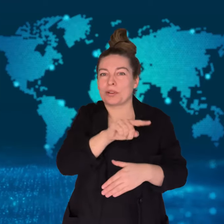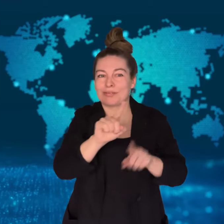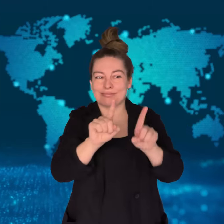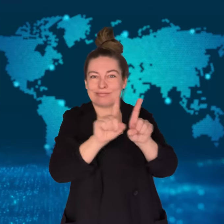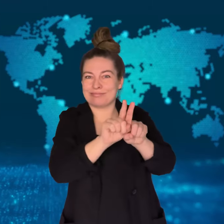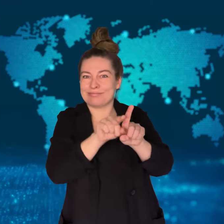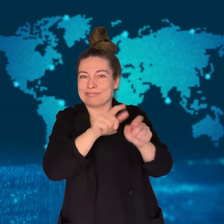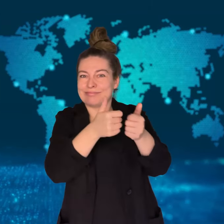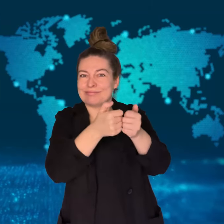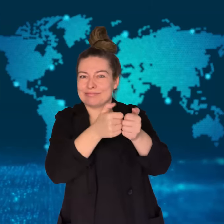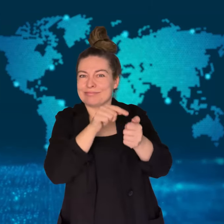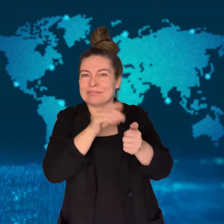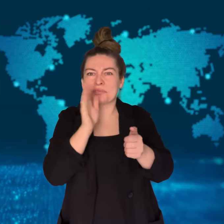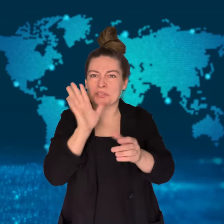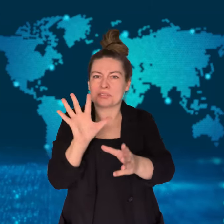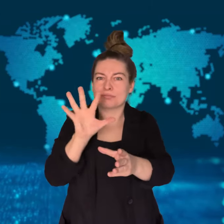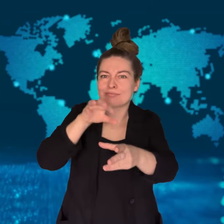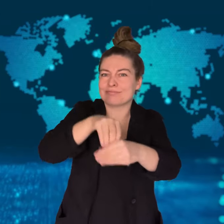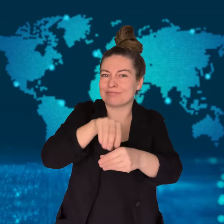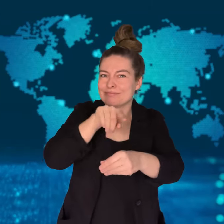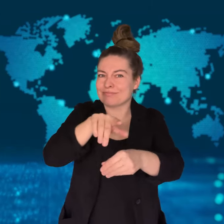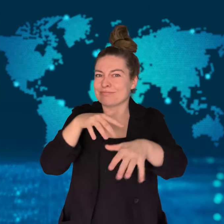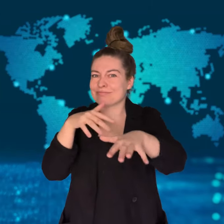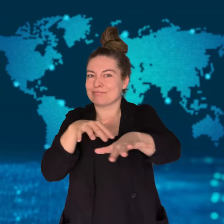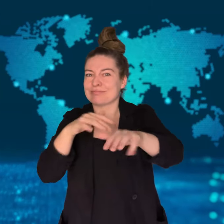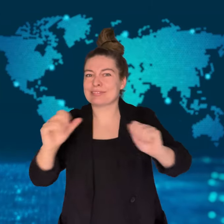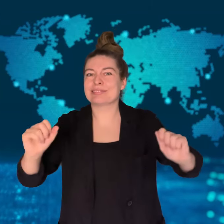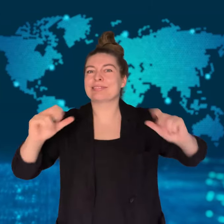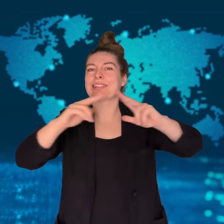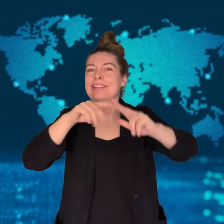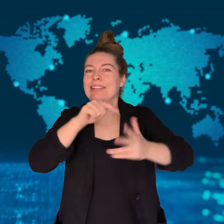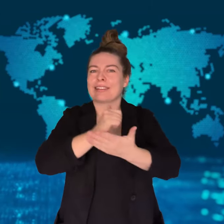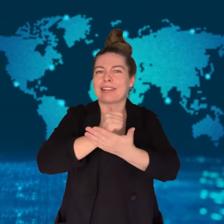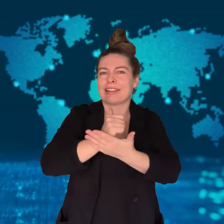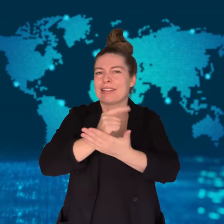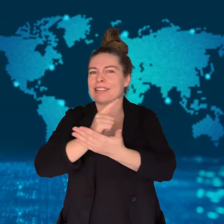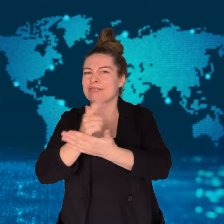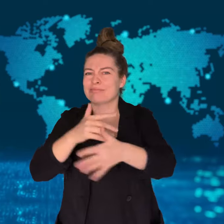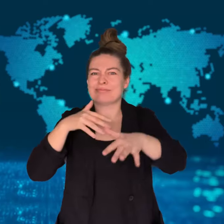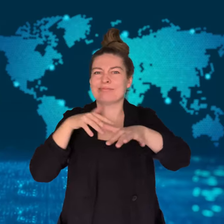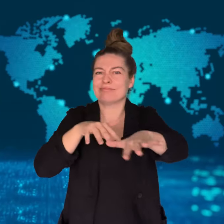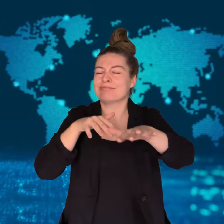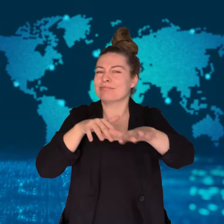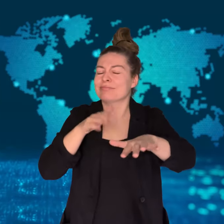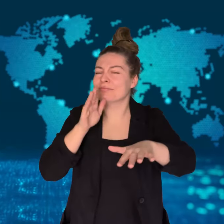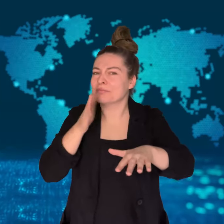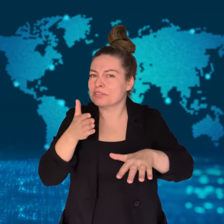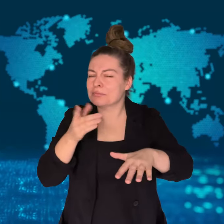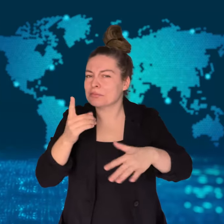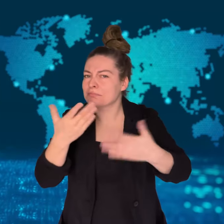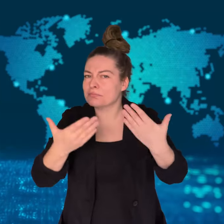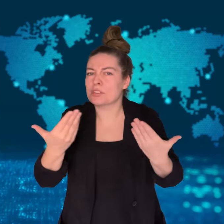and Lesbian Mardi Gras.